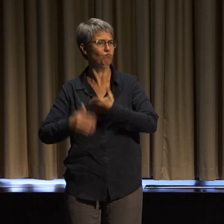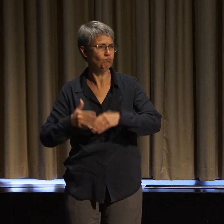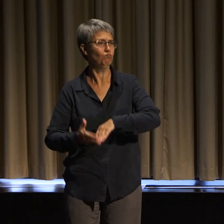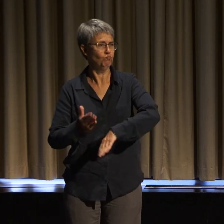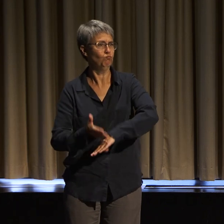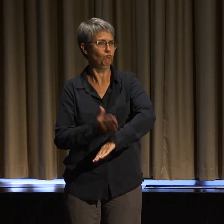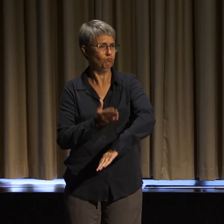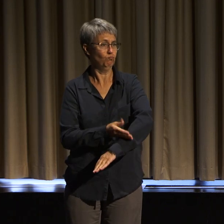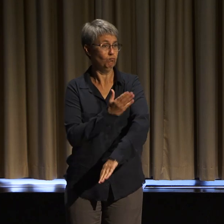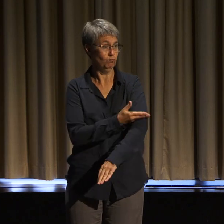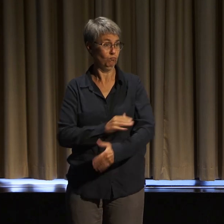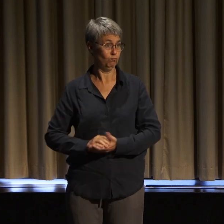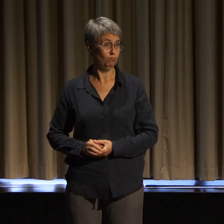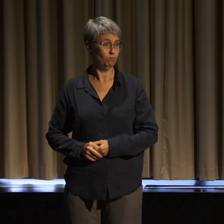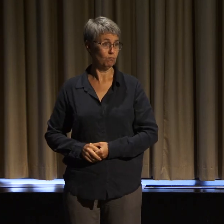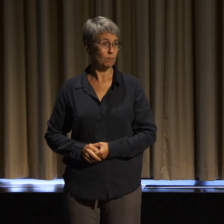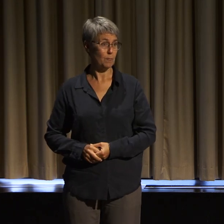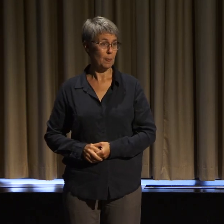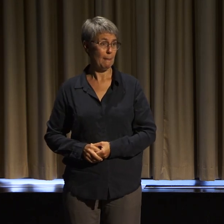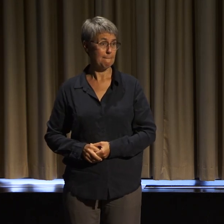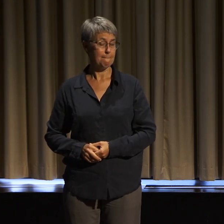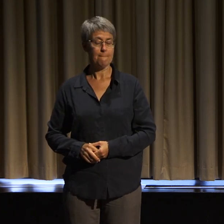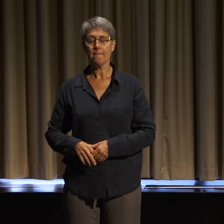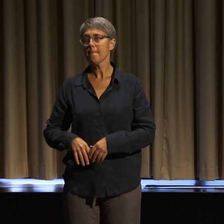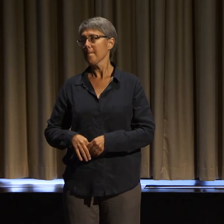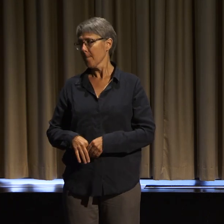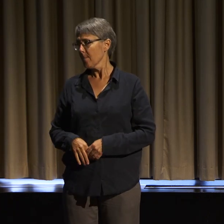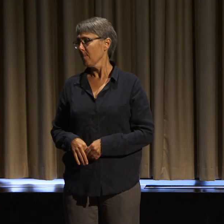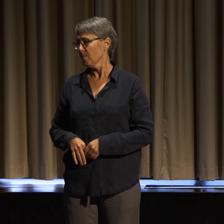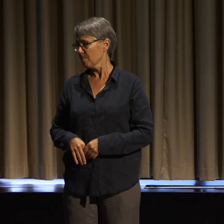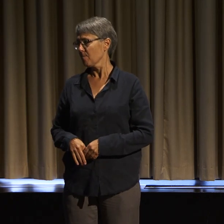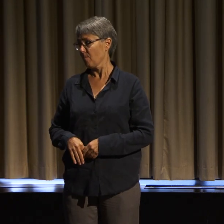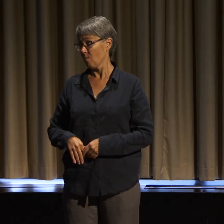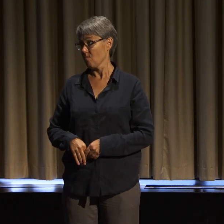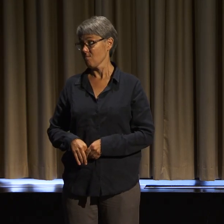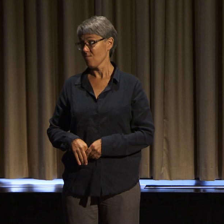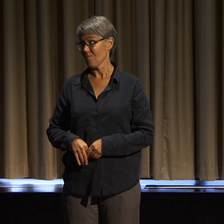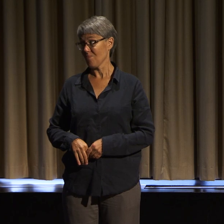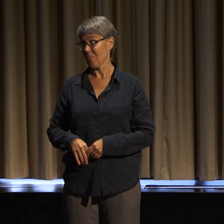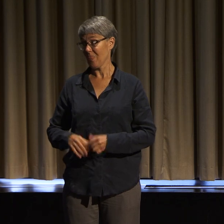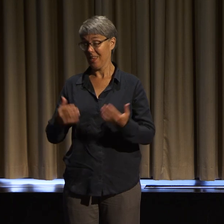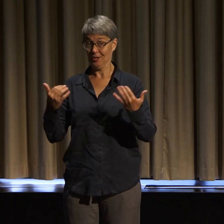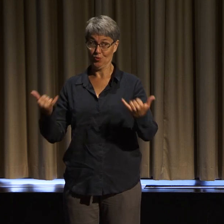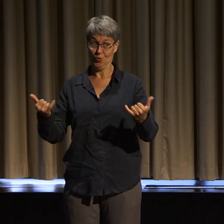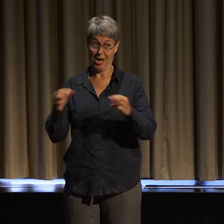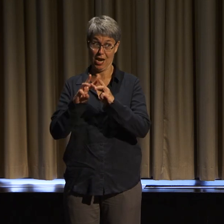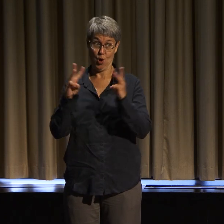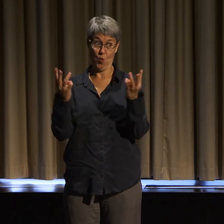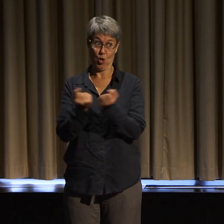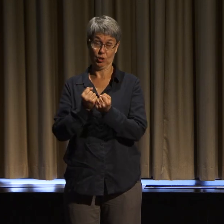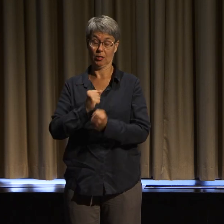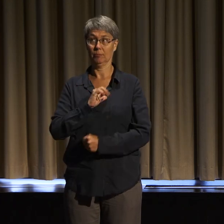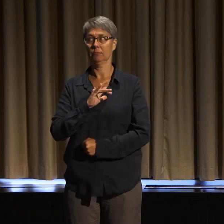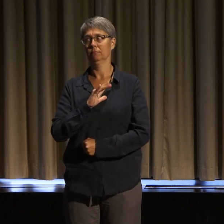So I know that there's a lot of brilliant, brilliant workshops scheduled for today, and I don't necessarily want